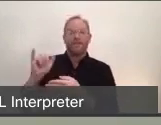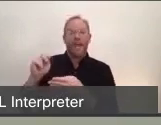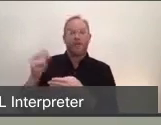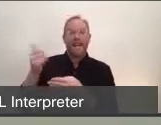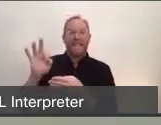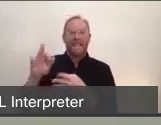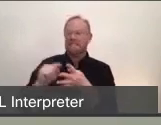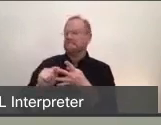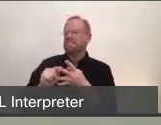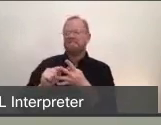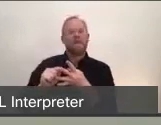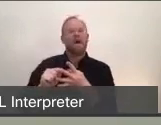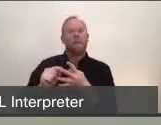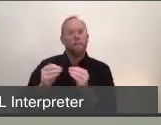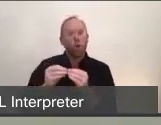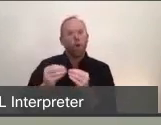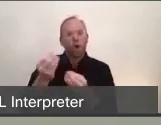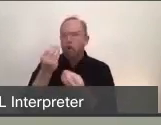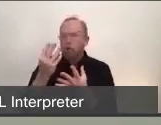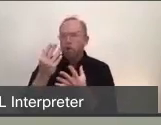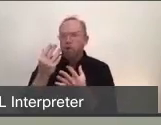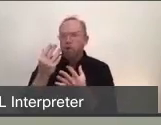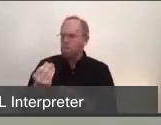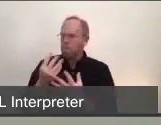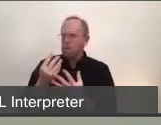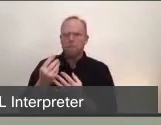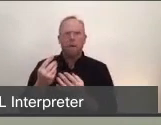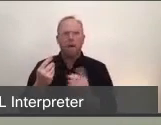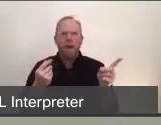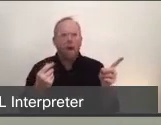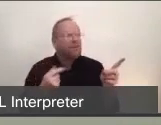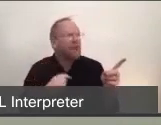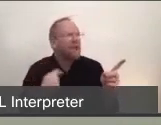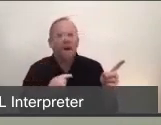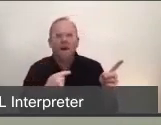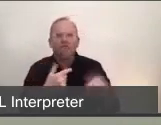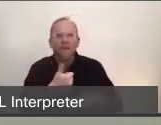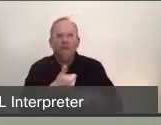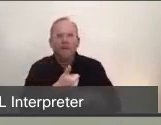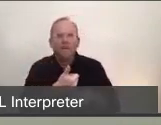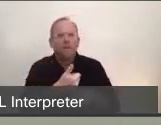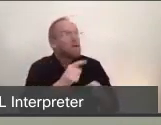when we began seeing news of shutdowns of transportation in Wuhan China, which really was the first main indicator